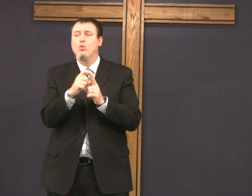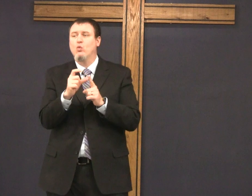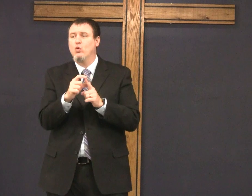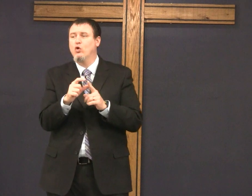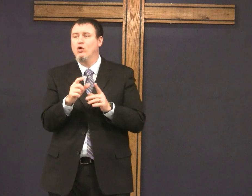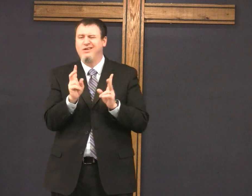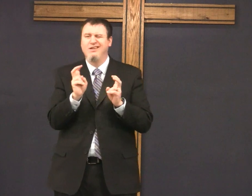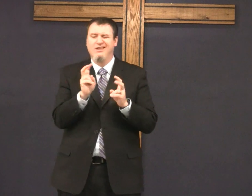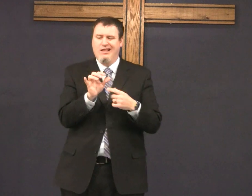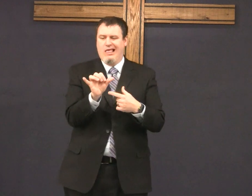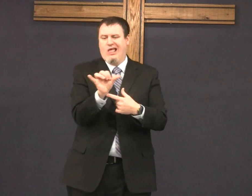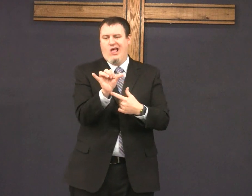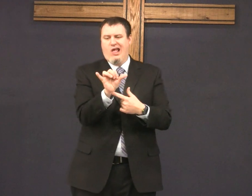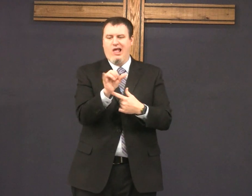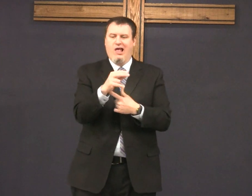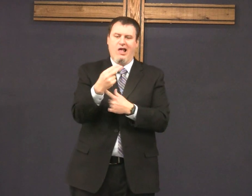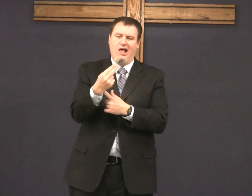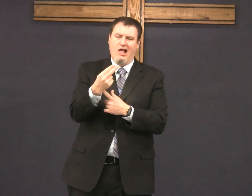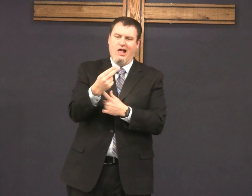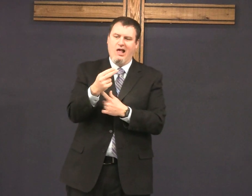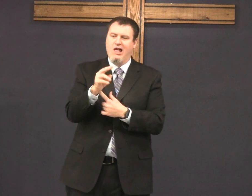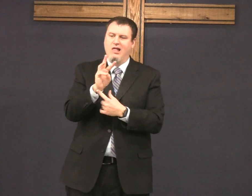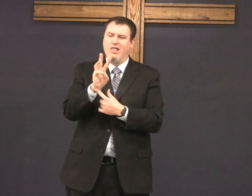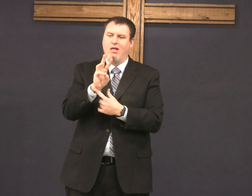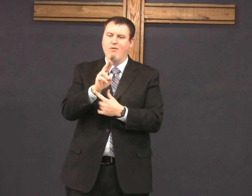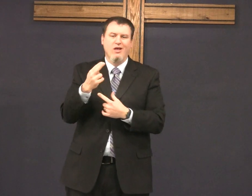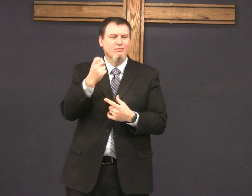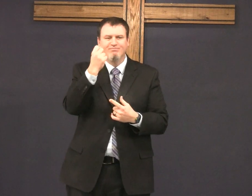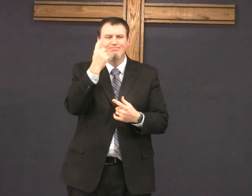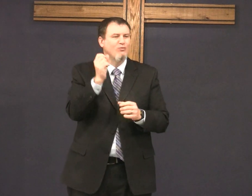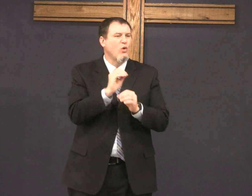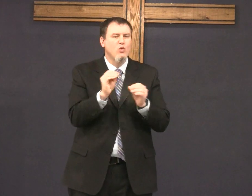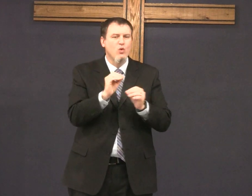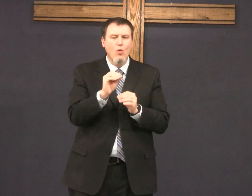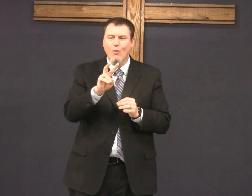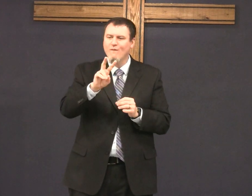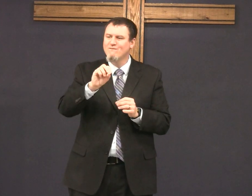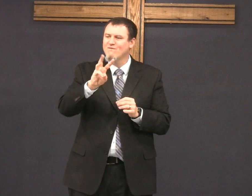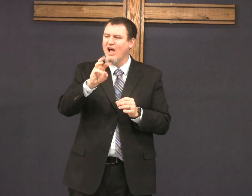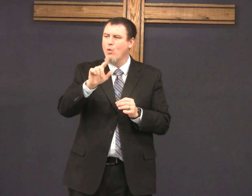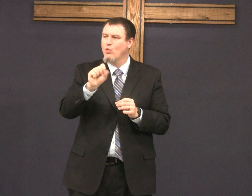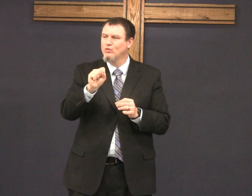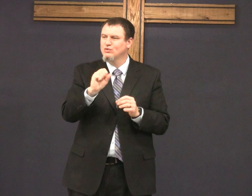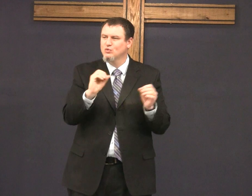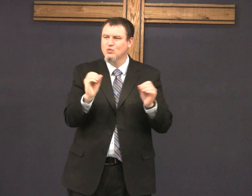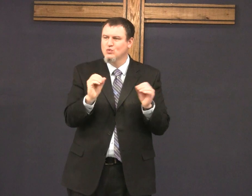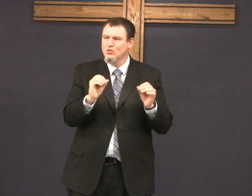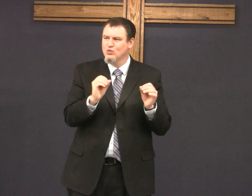the Hebrew word y-h-w-h you understand there are no vowels